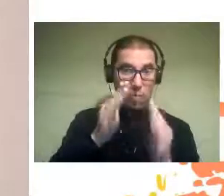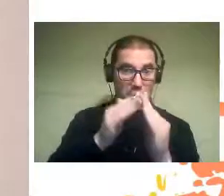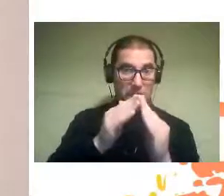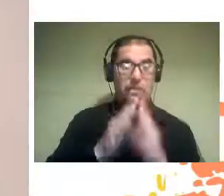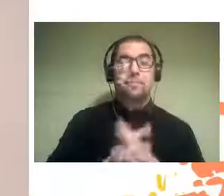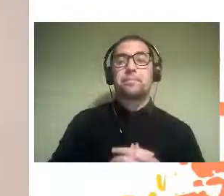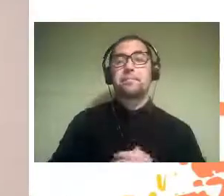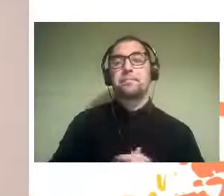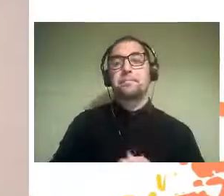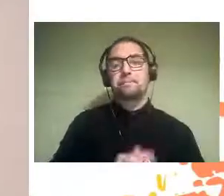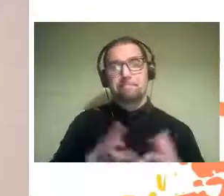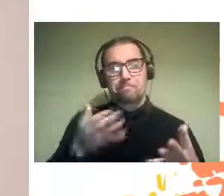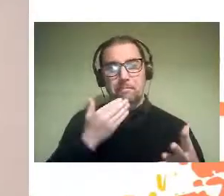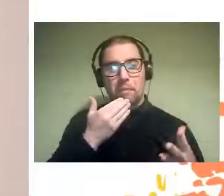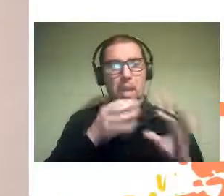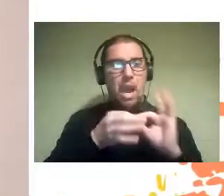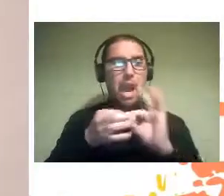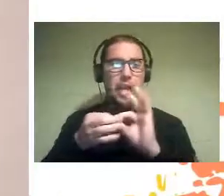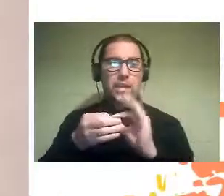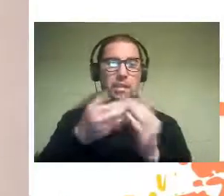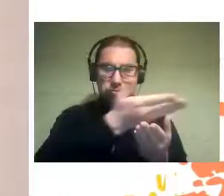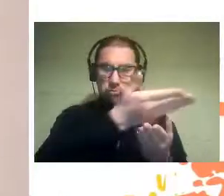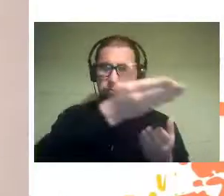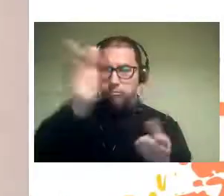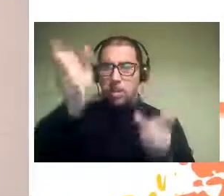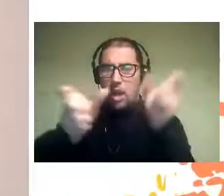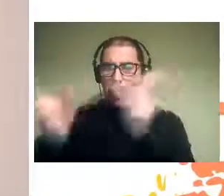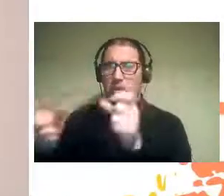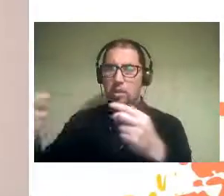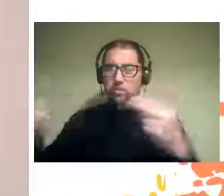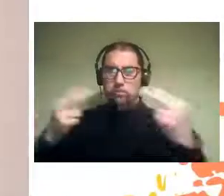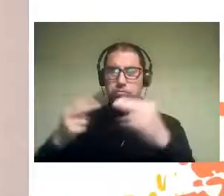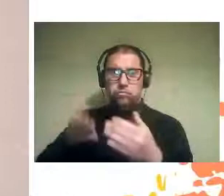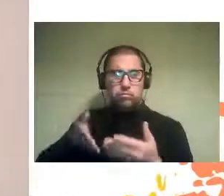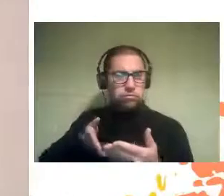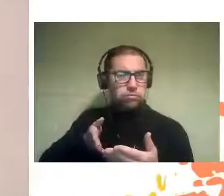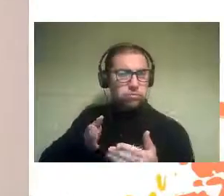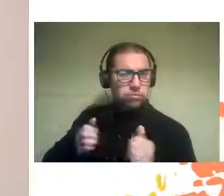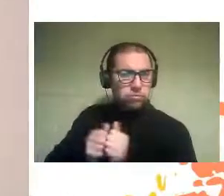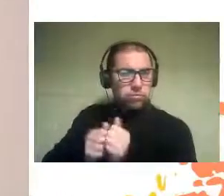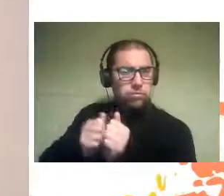and many thanks to our audience that follows us faithfully with so much affection.